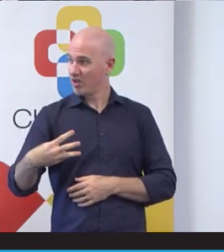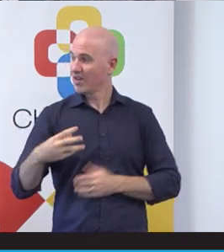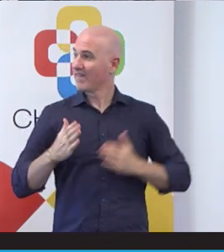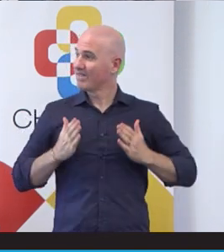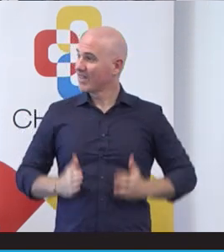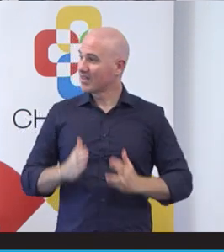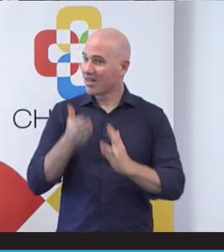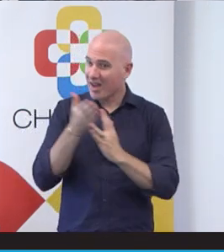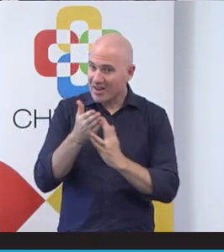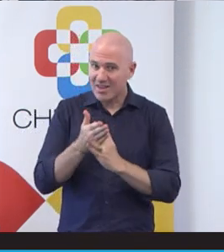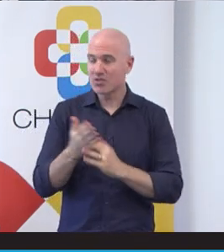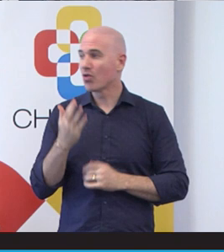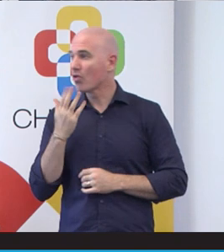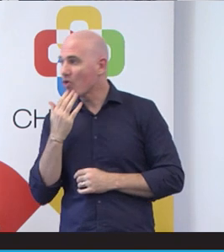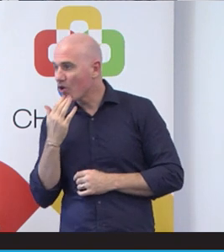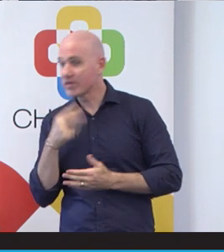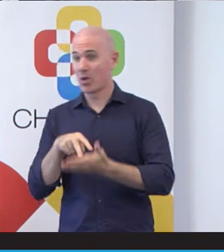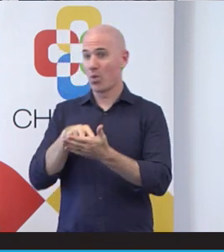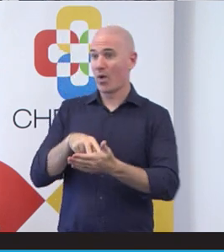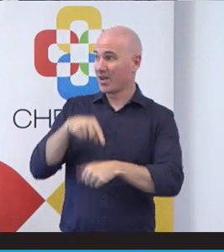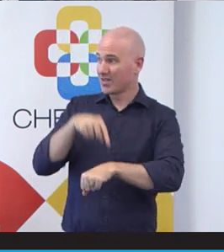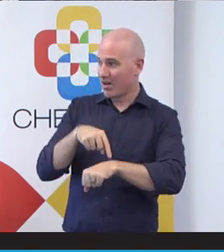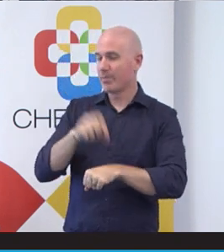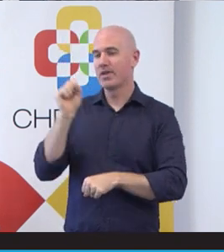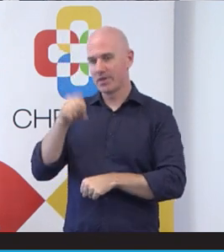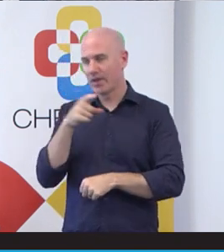time. And they certainly are a barrier, but they're not the only barriers. And I